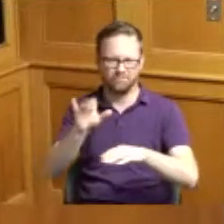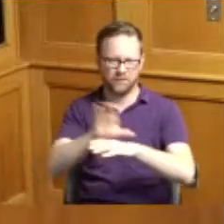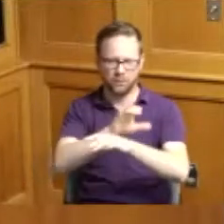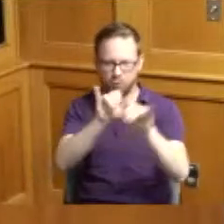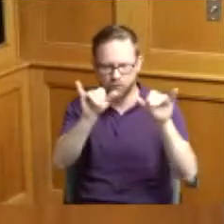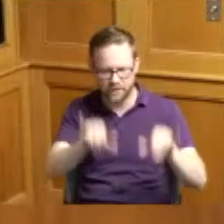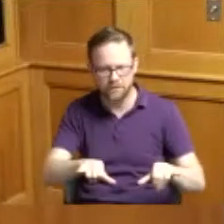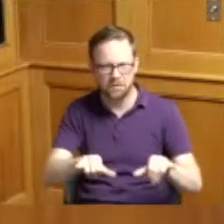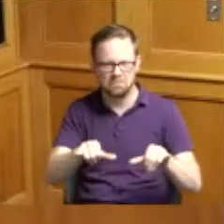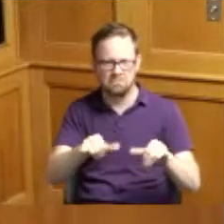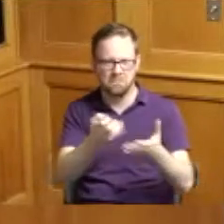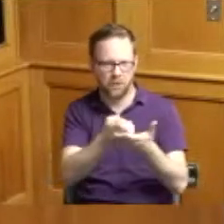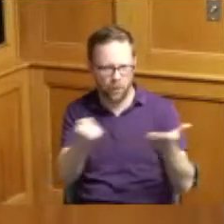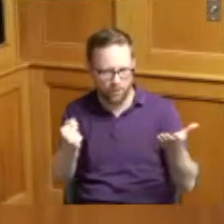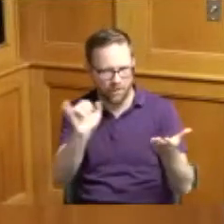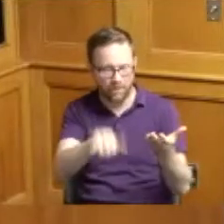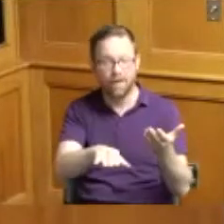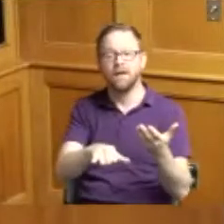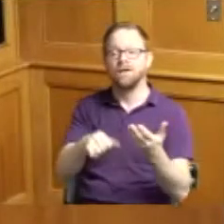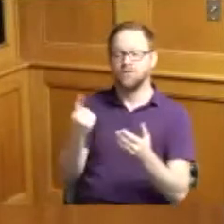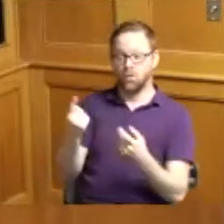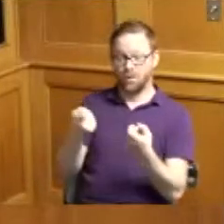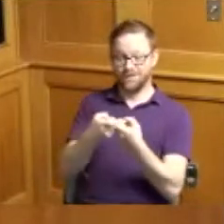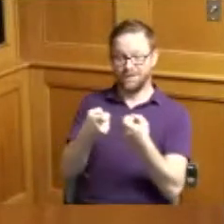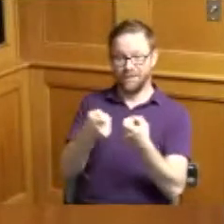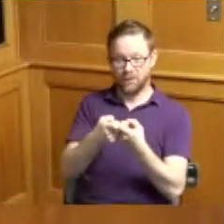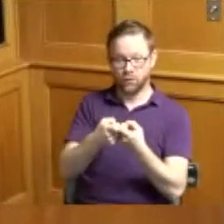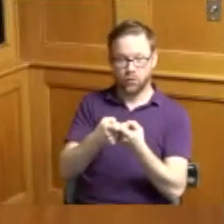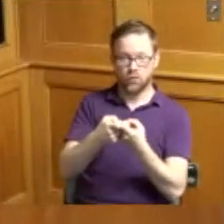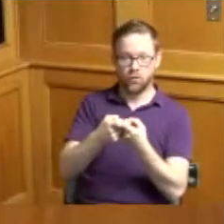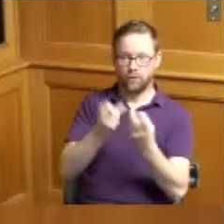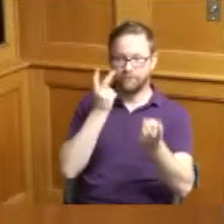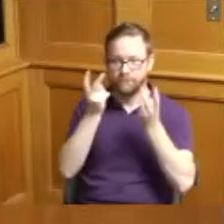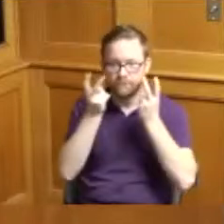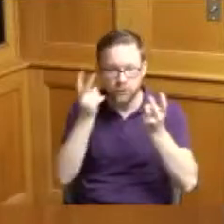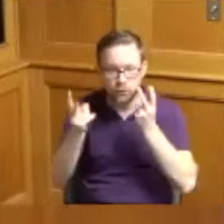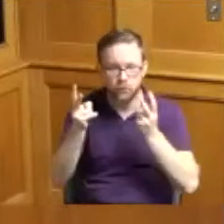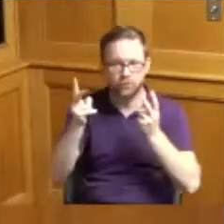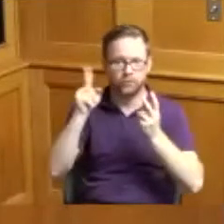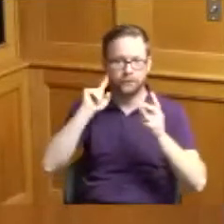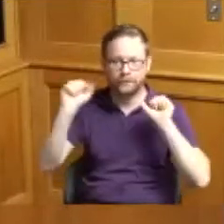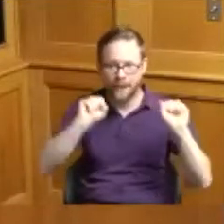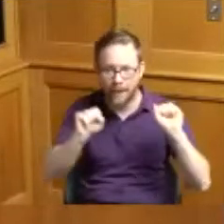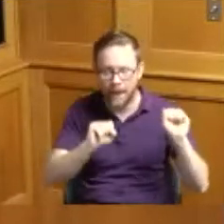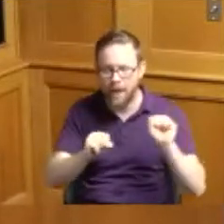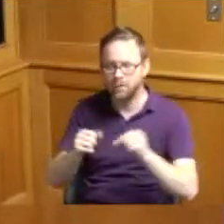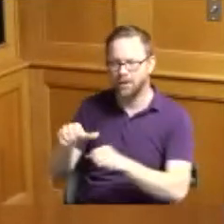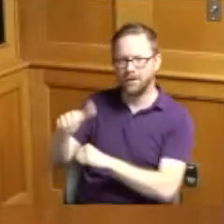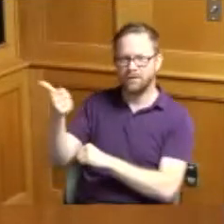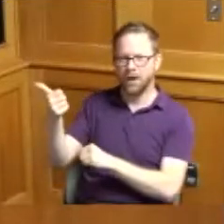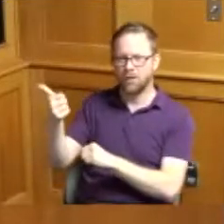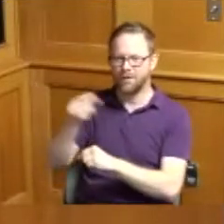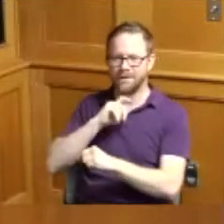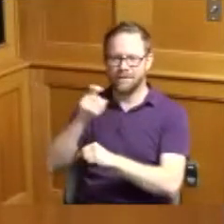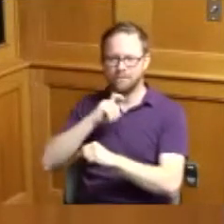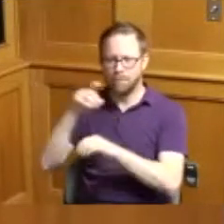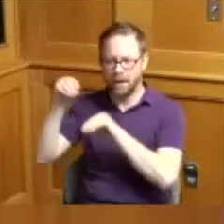contracts one is electrical and audio visual the second is ornamental metals and then the third is